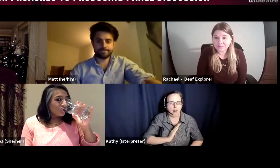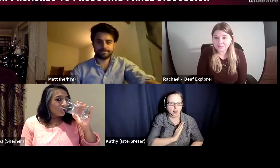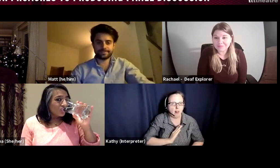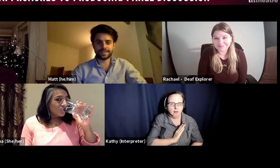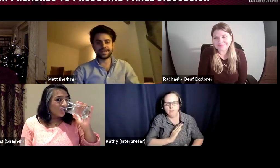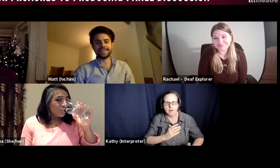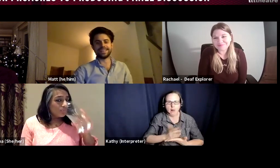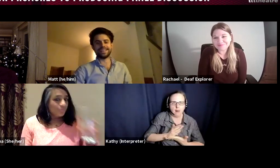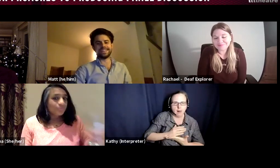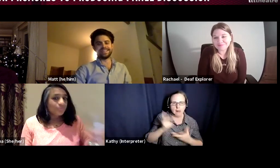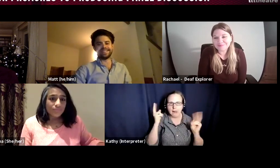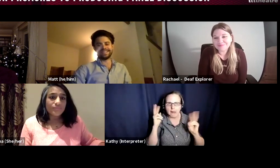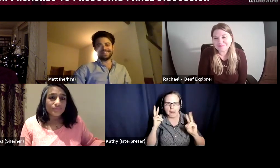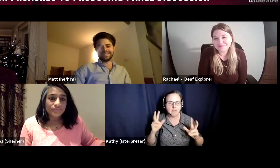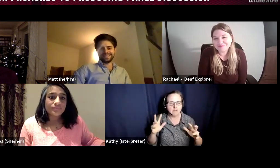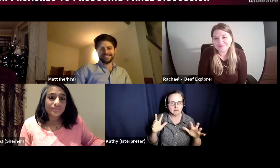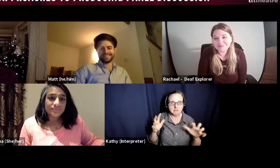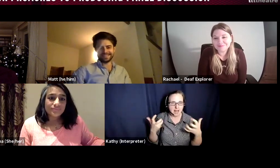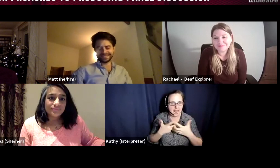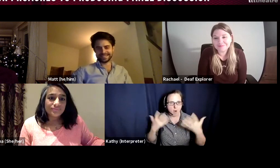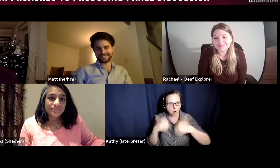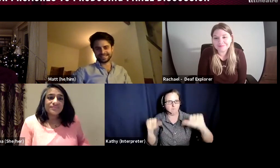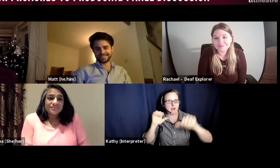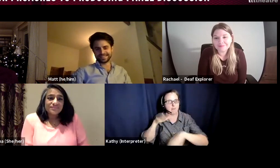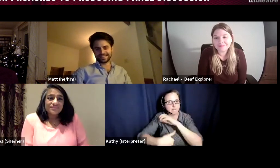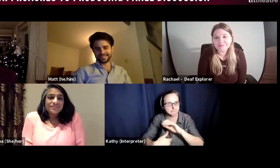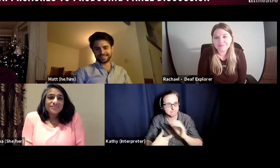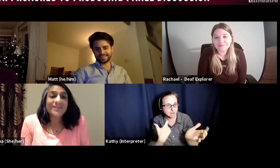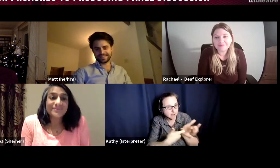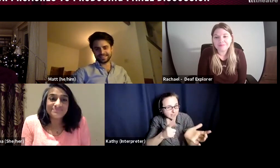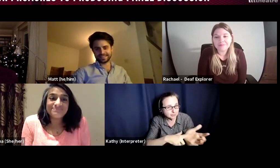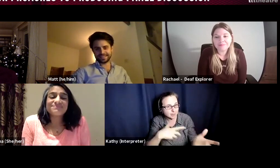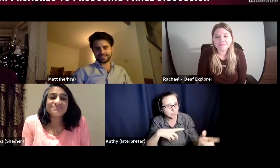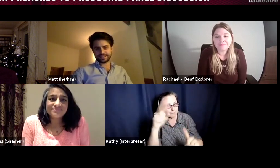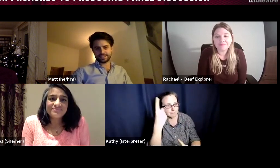would you like to answer that first? RACHAEL: